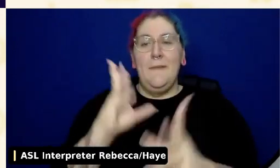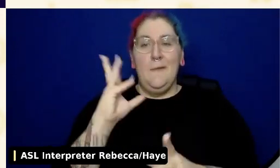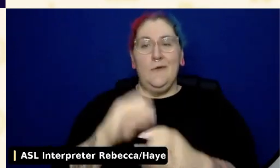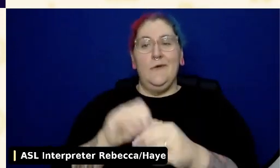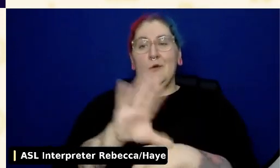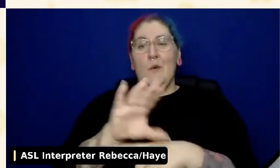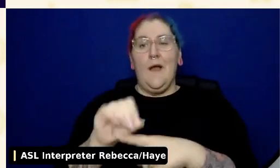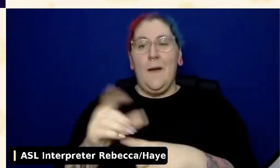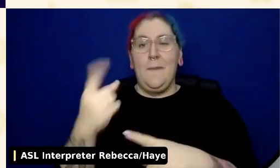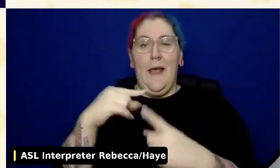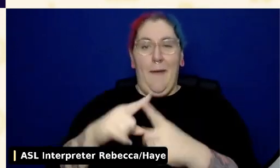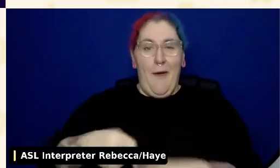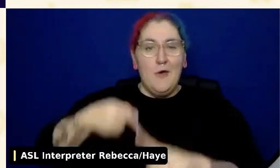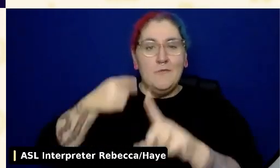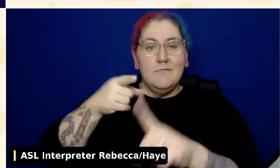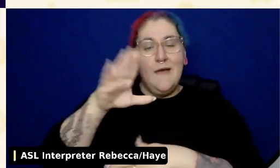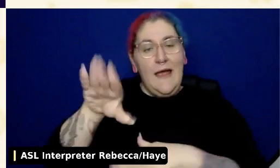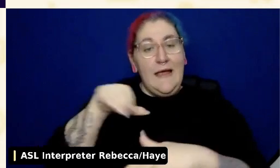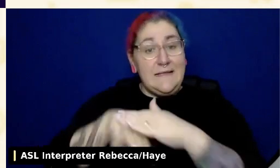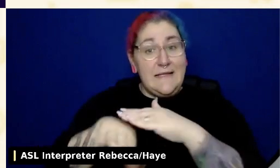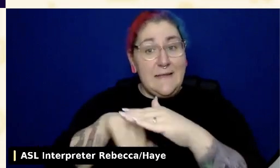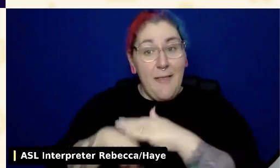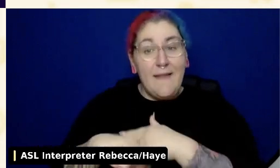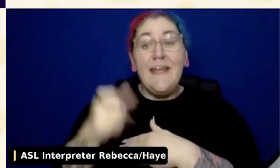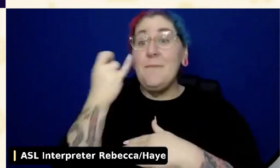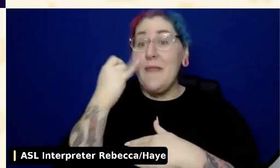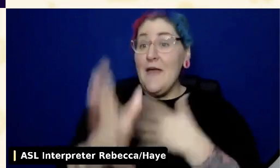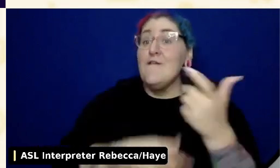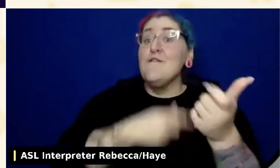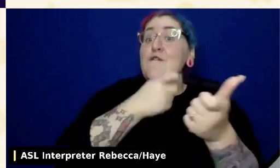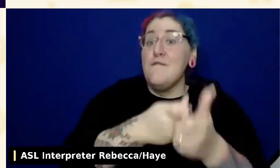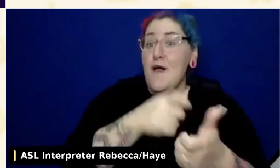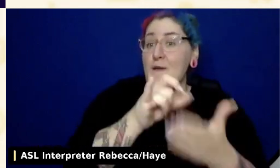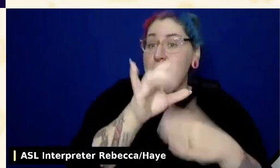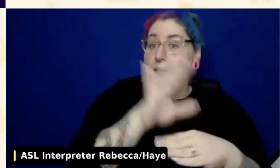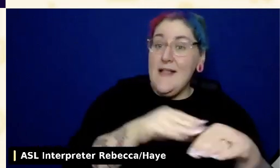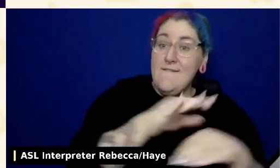for accessibility within your company, you'll be able to create a significant